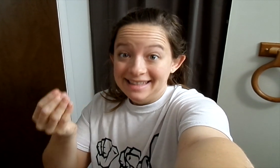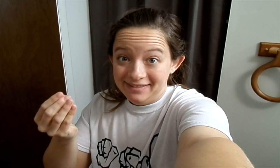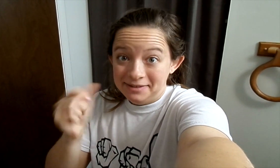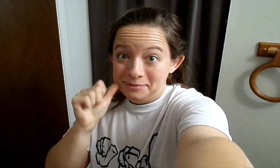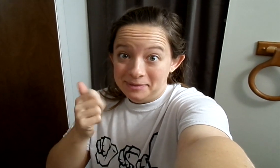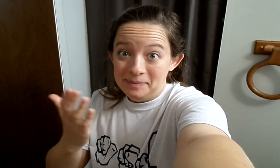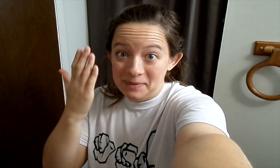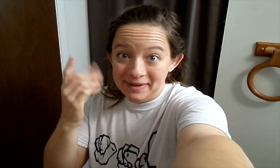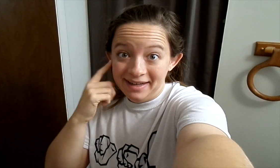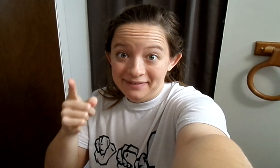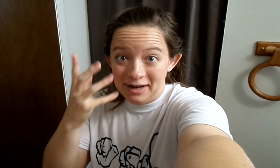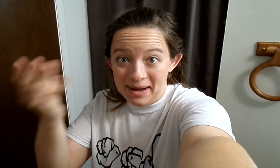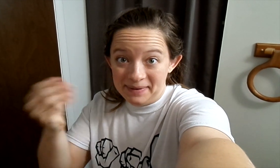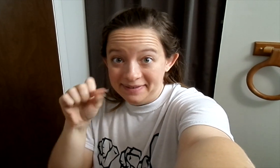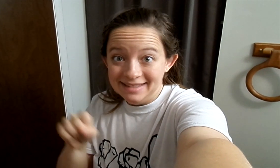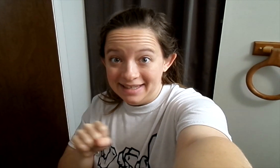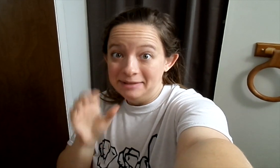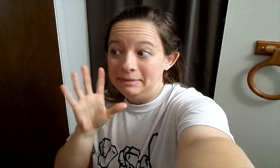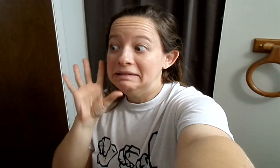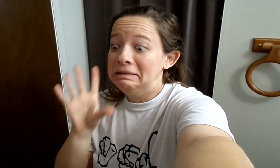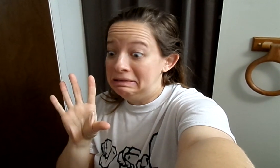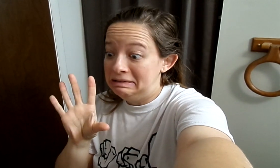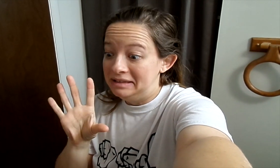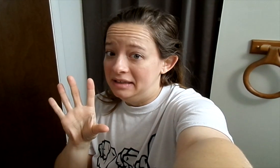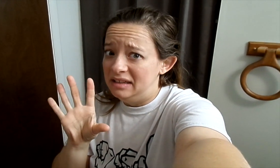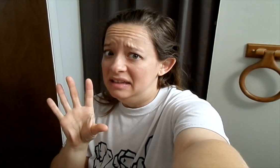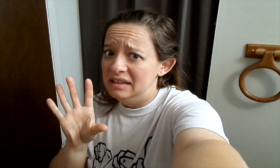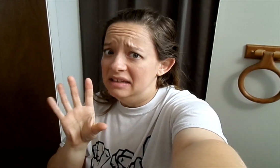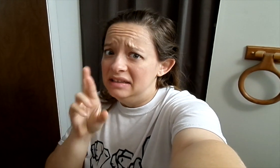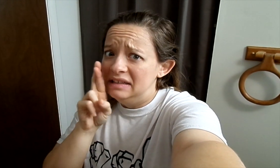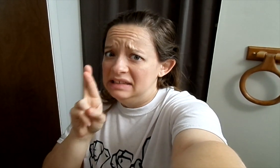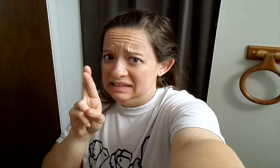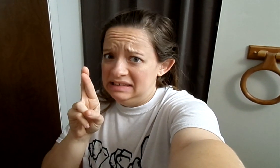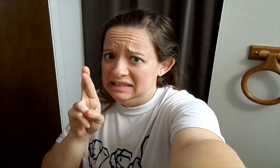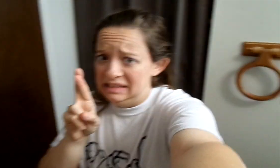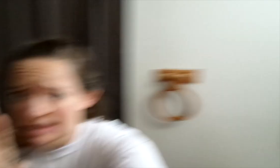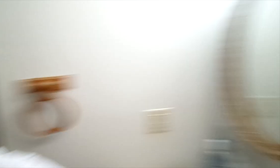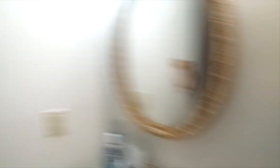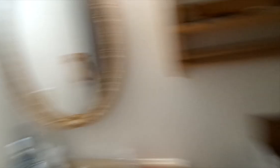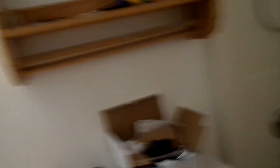because we're leaving tomorrow morning and going out of state. Ugh, cross your fingers.